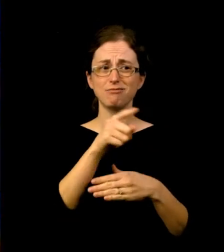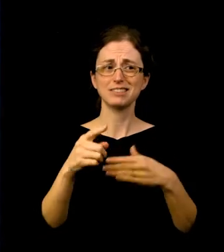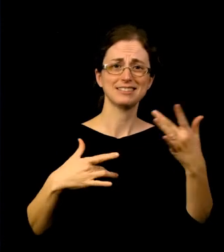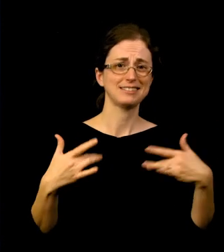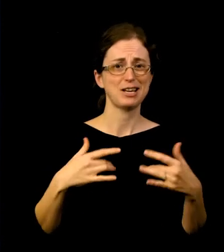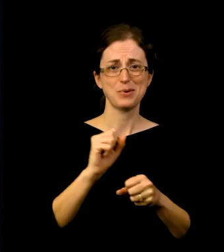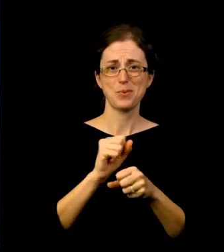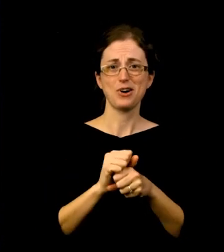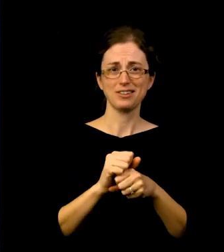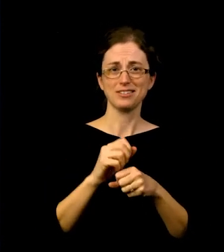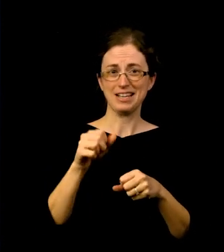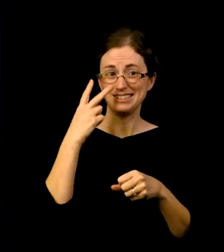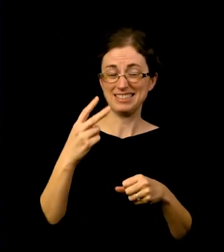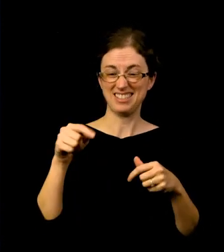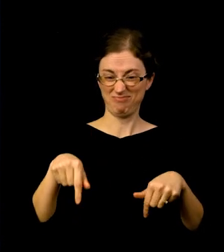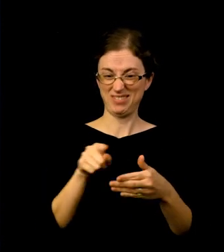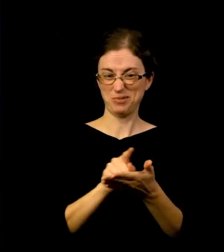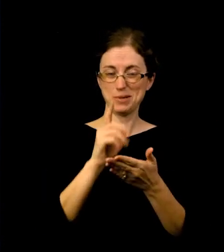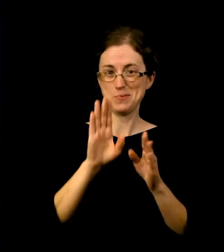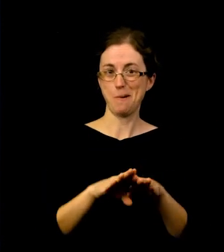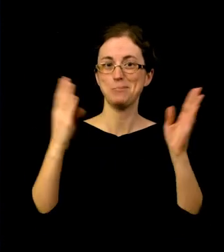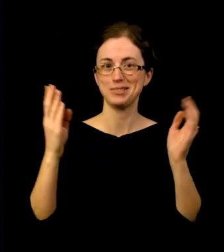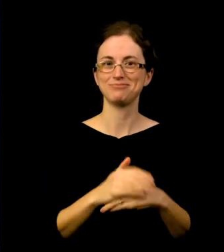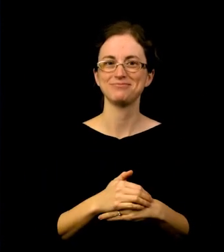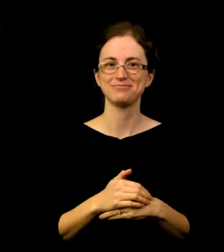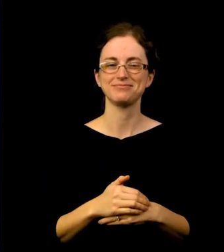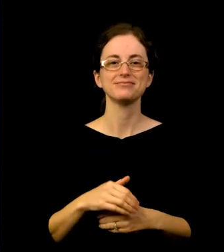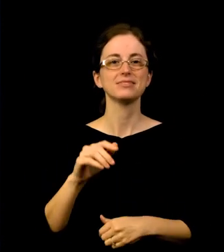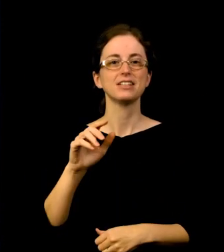The AUX/MUTE Gallery is something that came about as part of our partnership with the Portland Art Museum